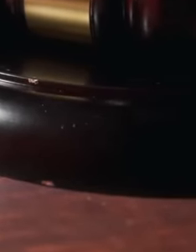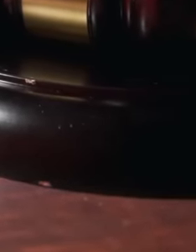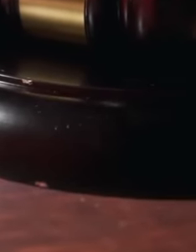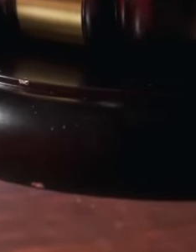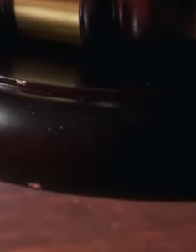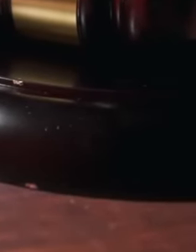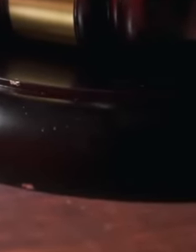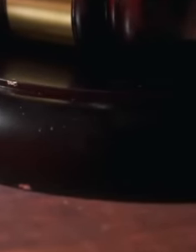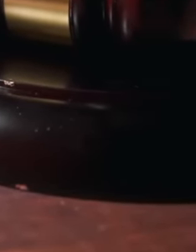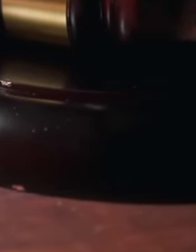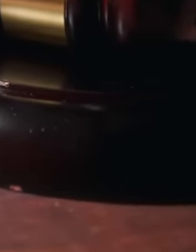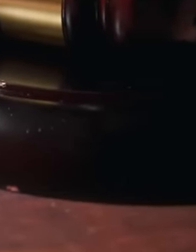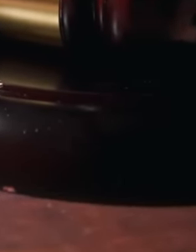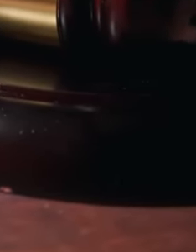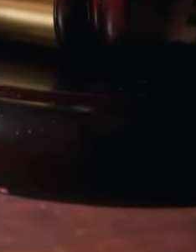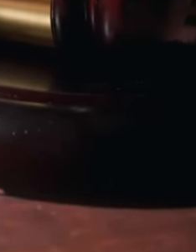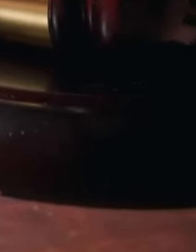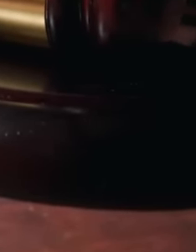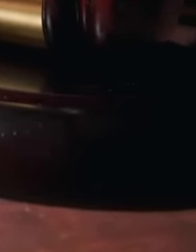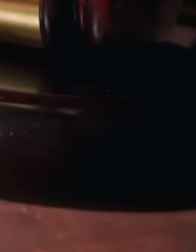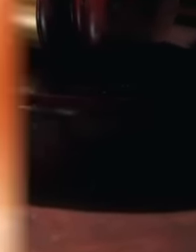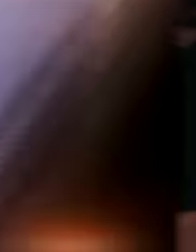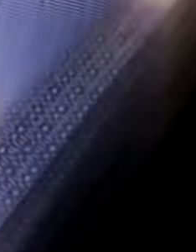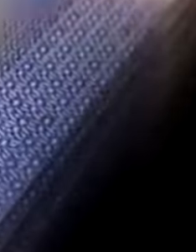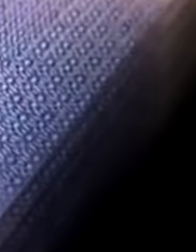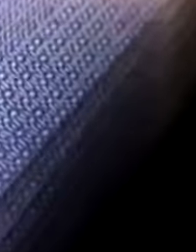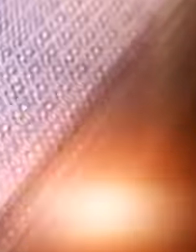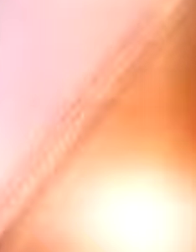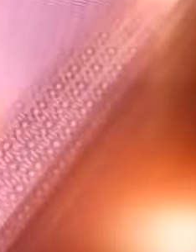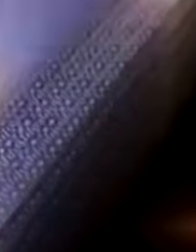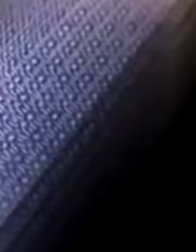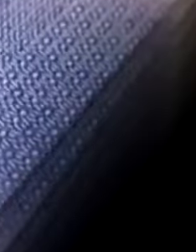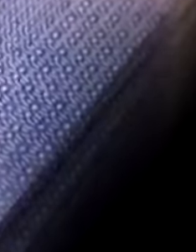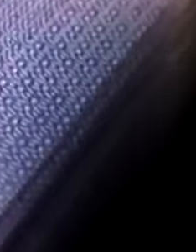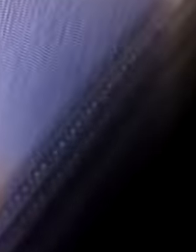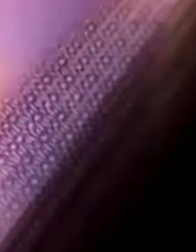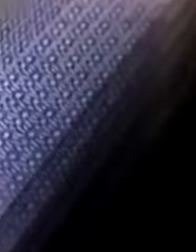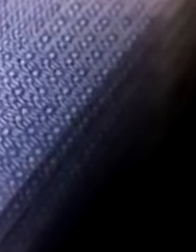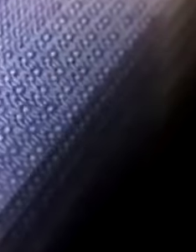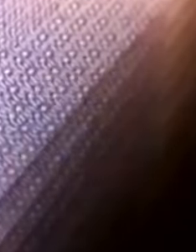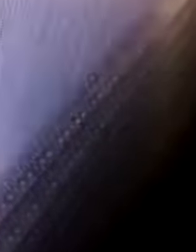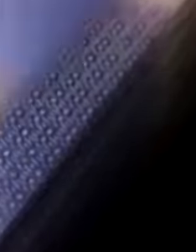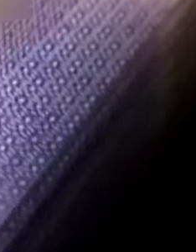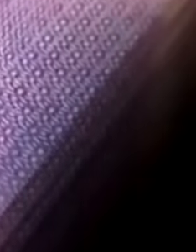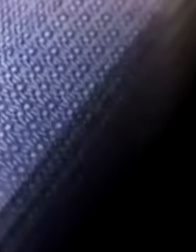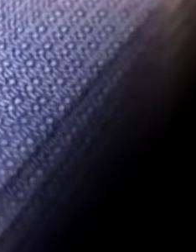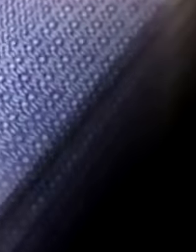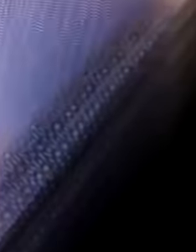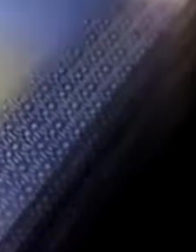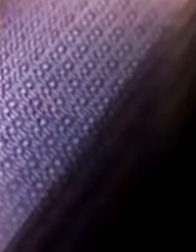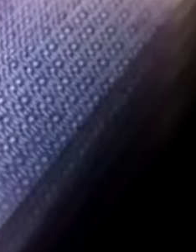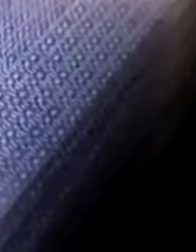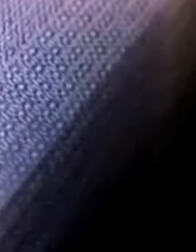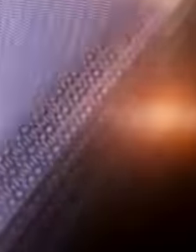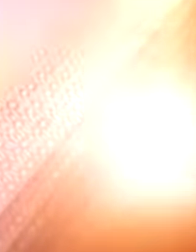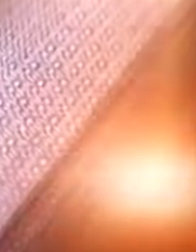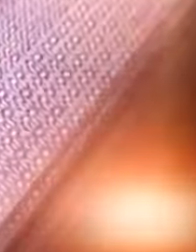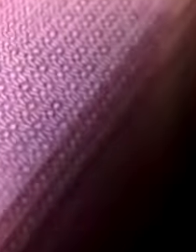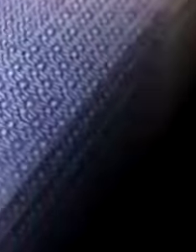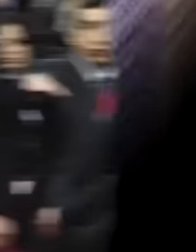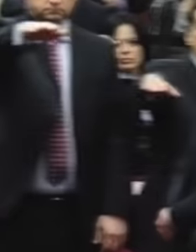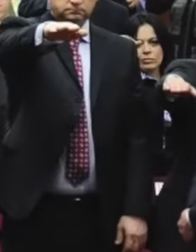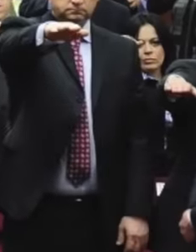the juicy business of giving justice to those who offer the most money is getting out of hand.